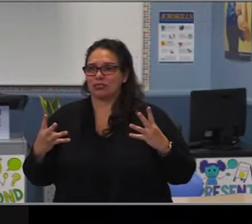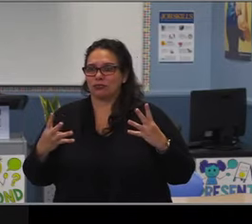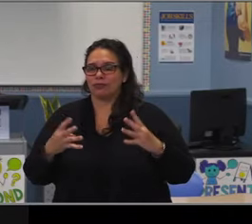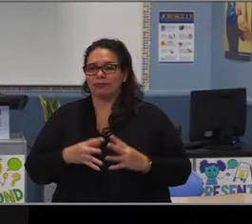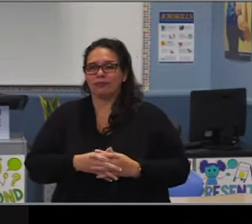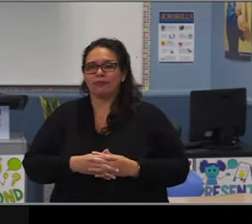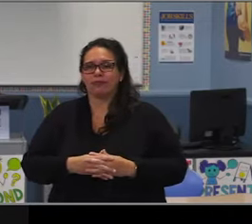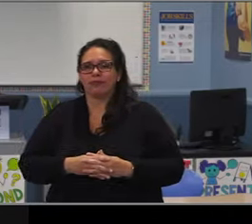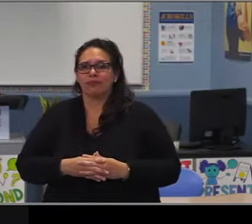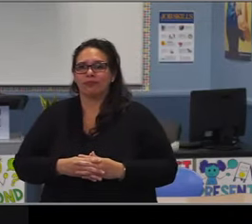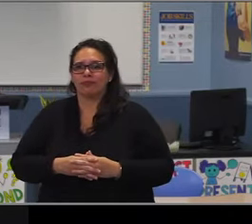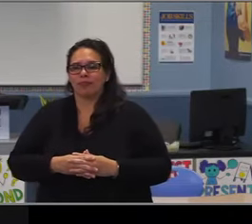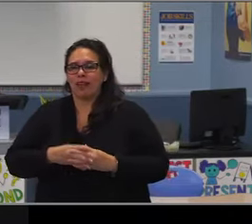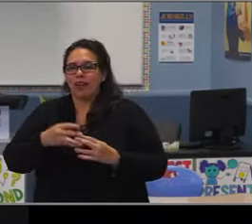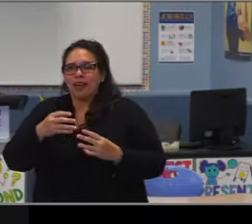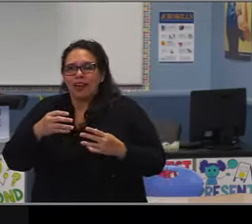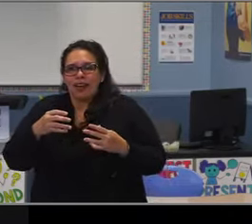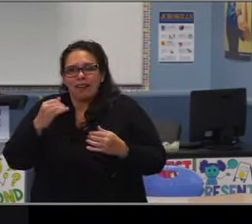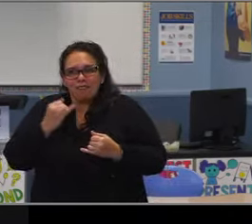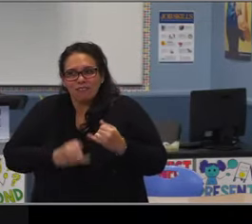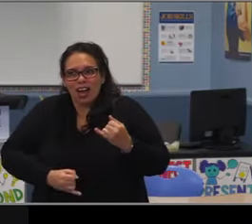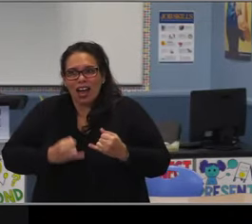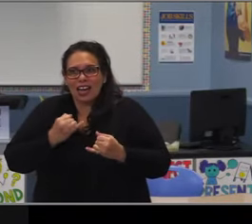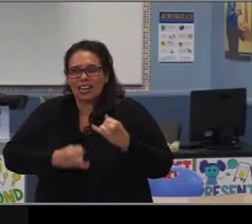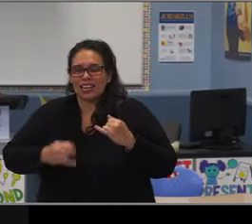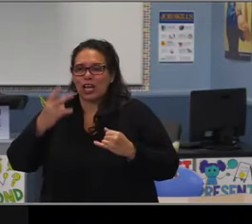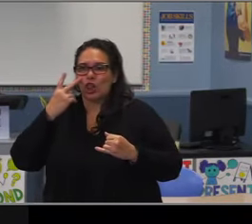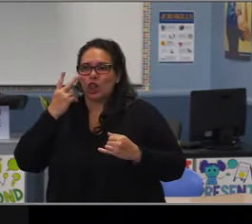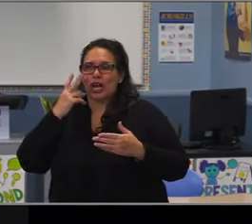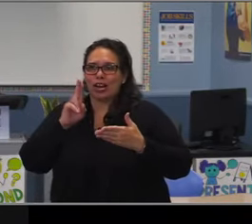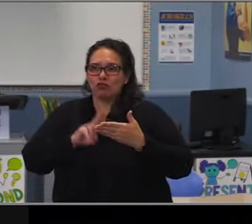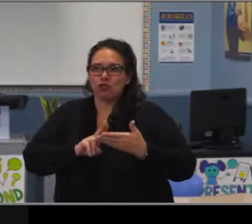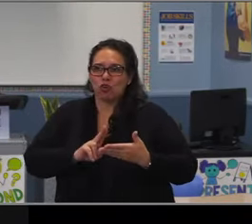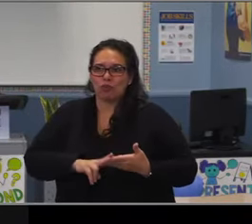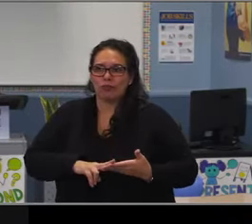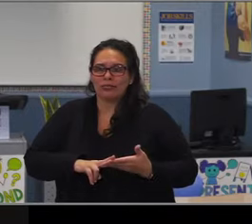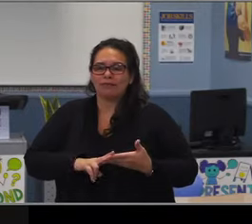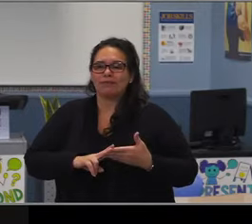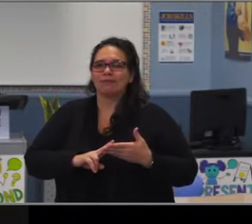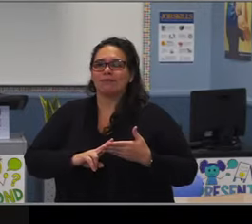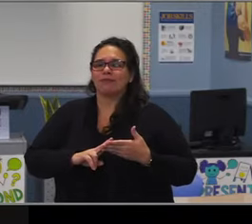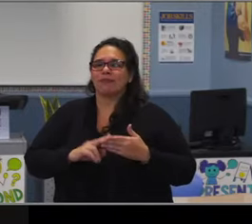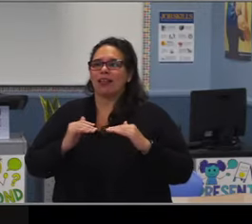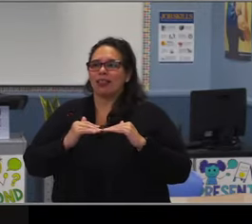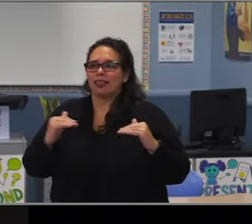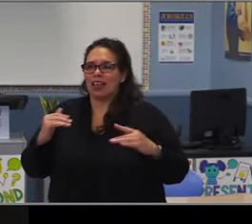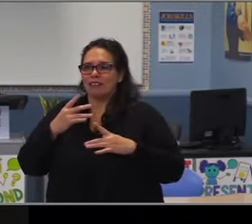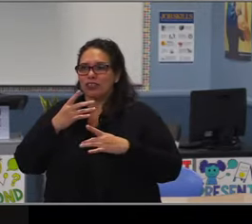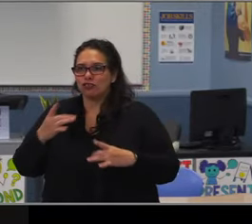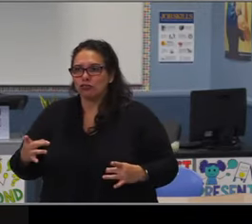It does reveal the complexity of the school choice process our K-8 because in many of them,